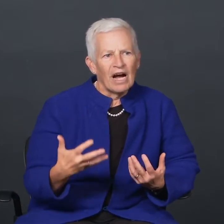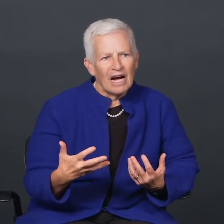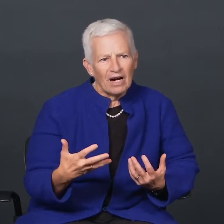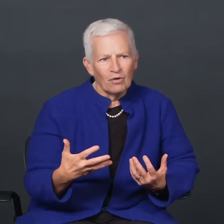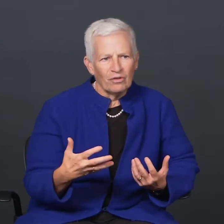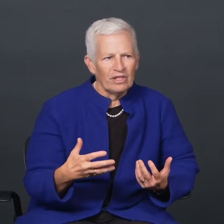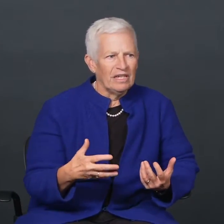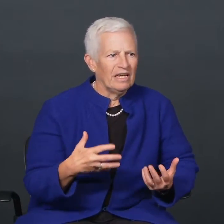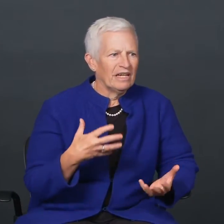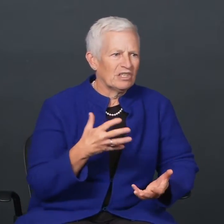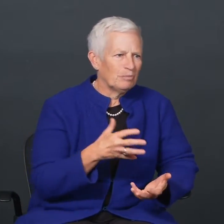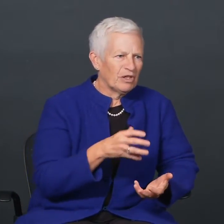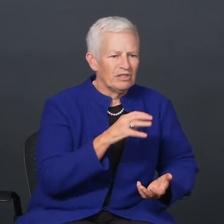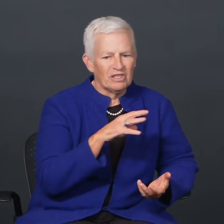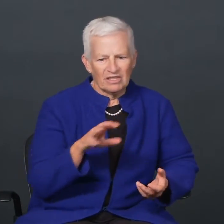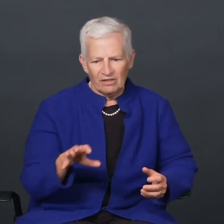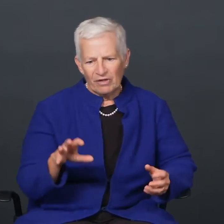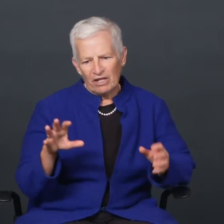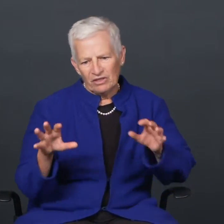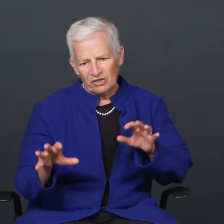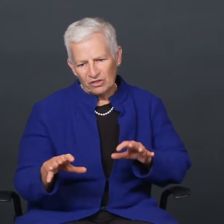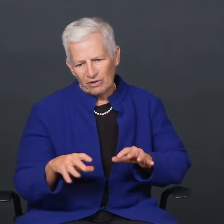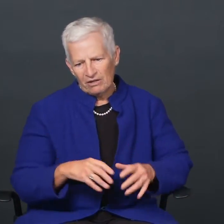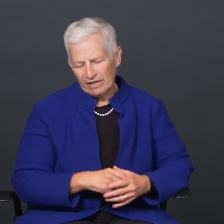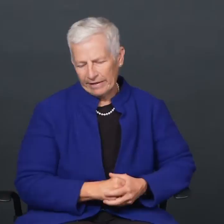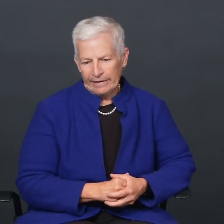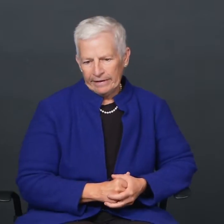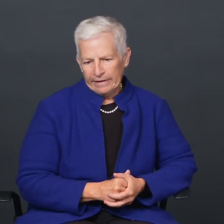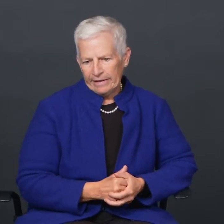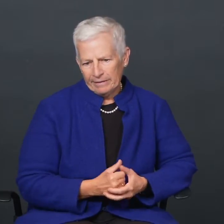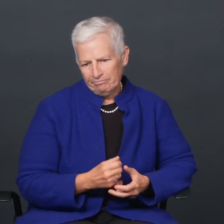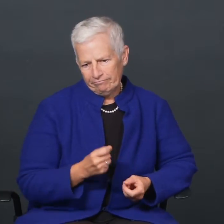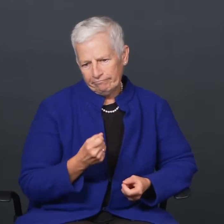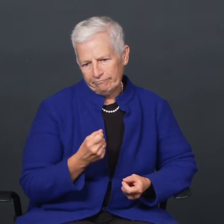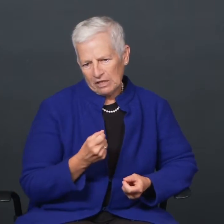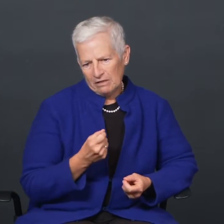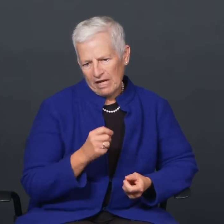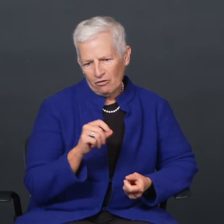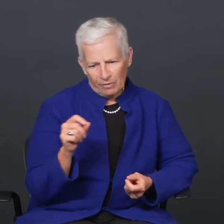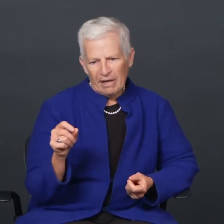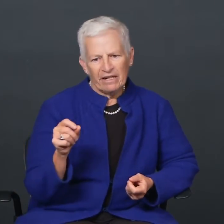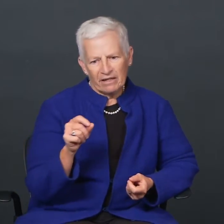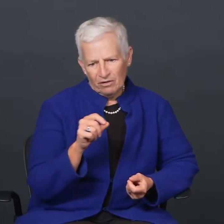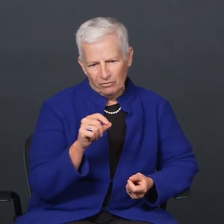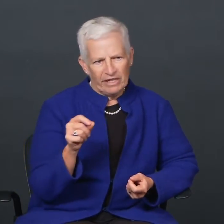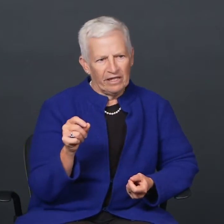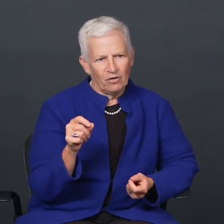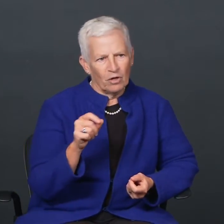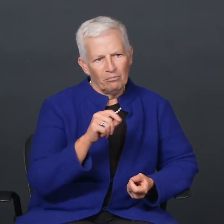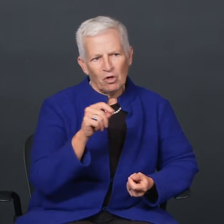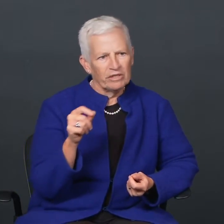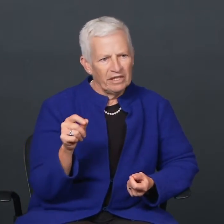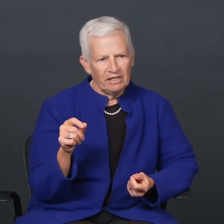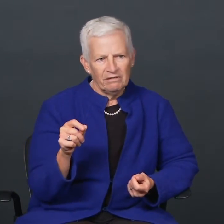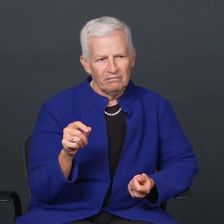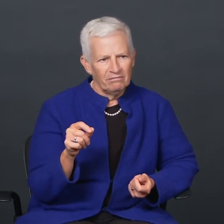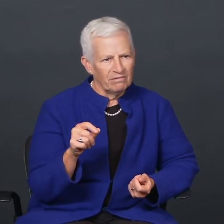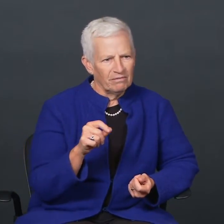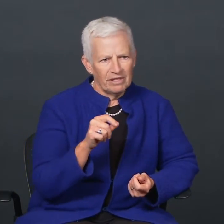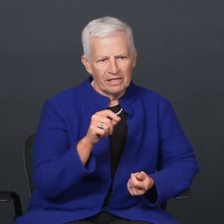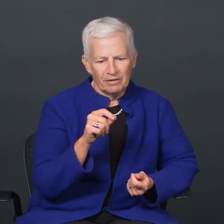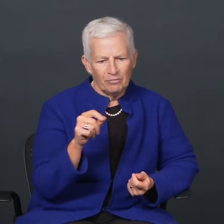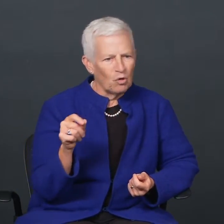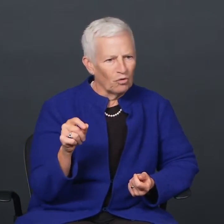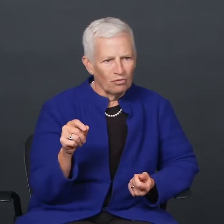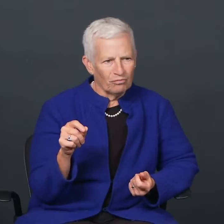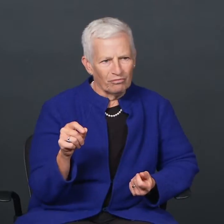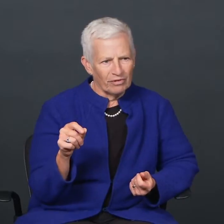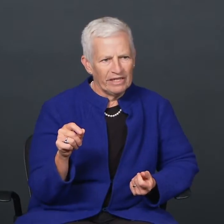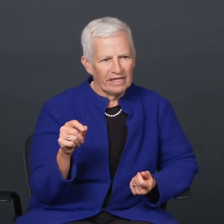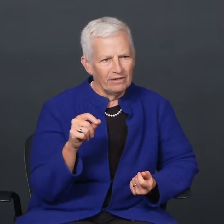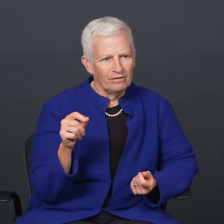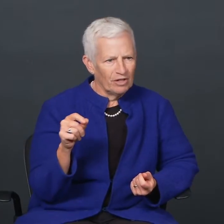Or how the experiences and the values surrounding alphabetic reading or multimodal reading and